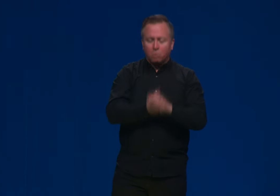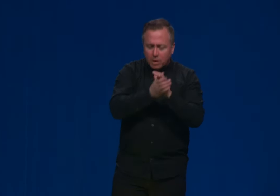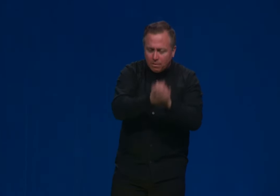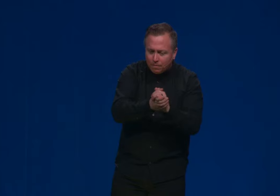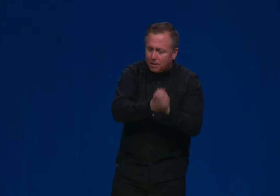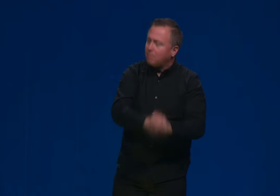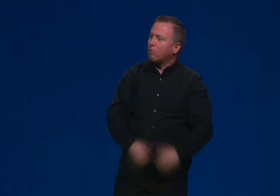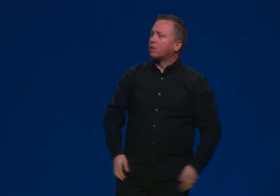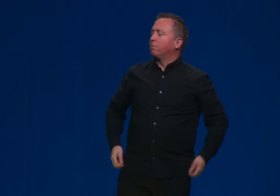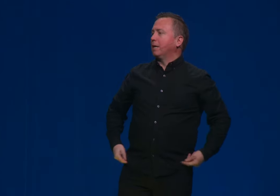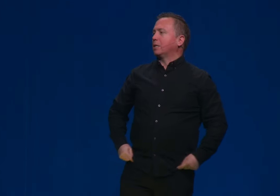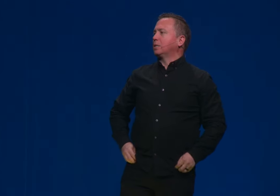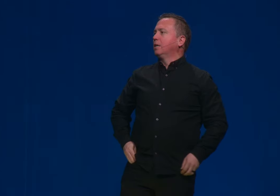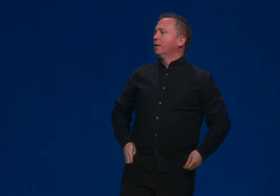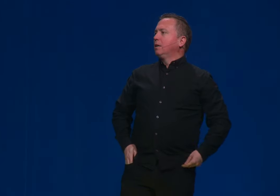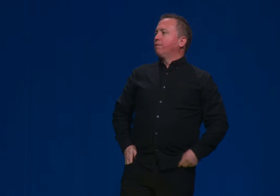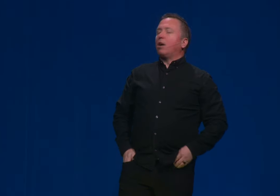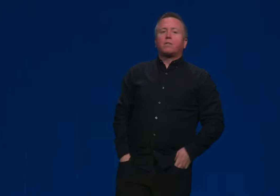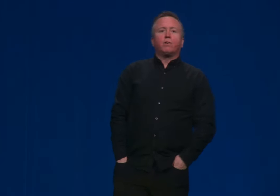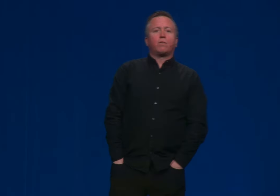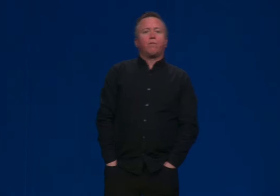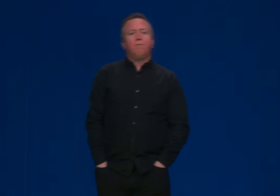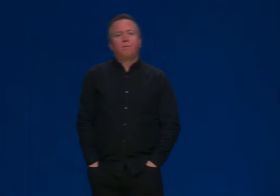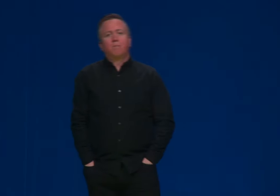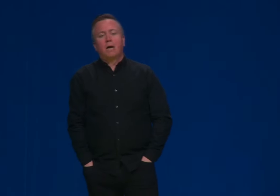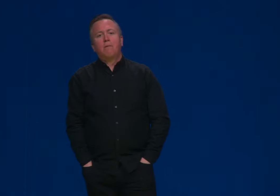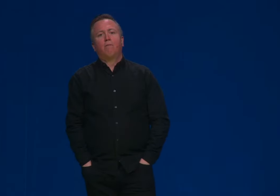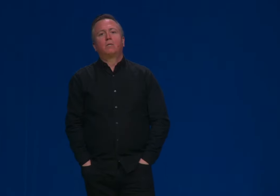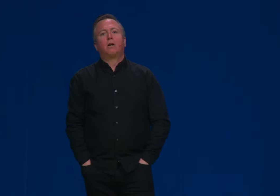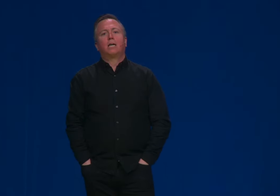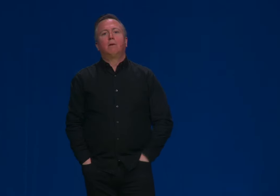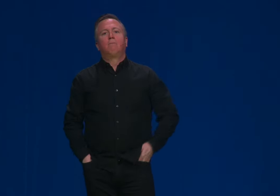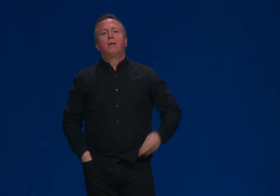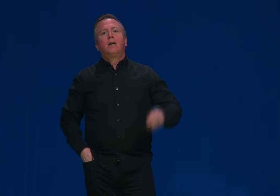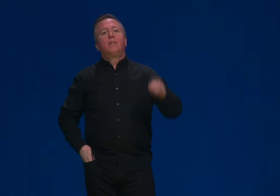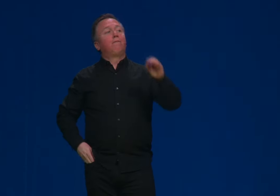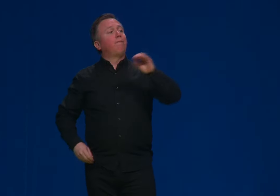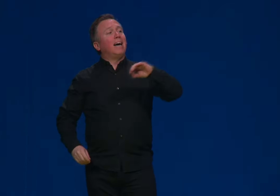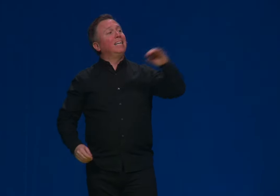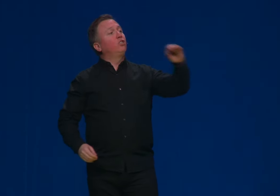You are infinitely more complex. Philosophers, for some time now have been talking about the fine